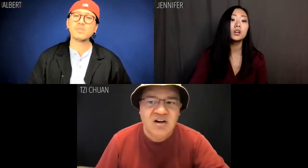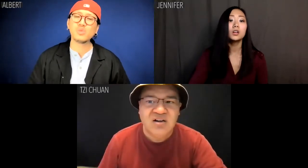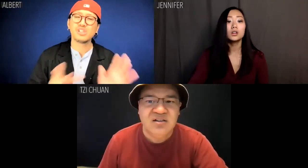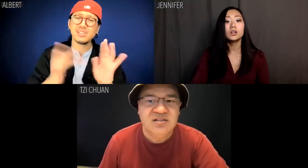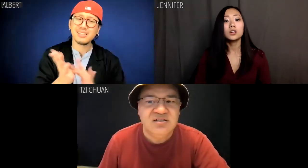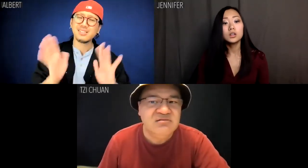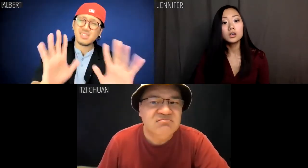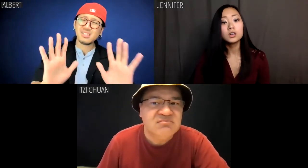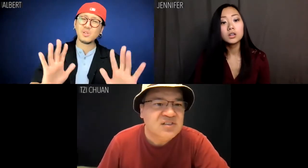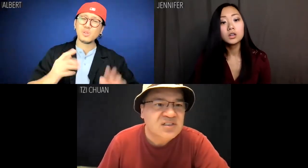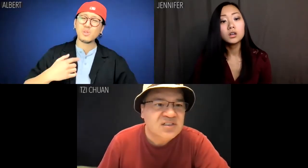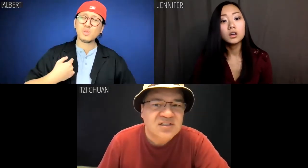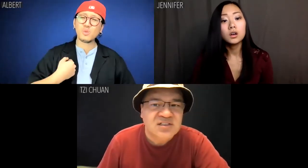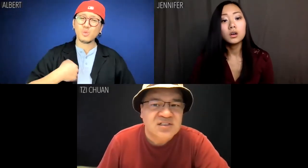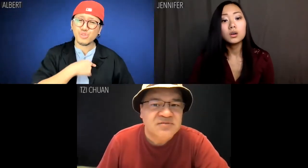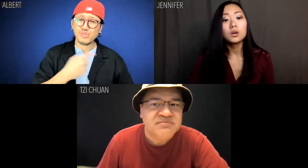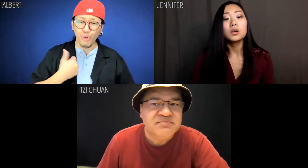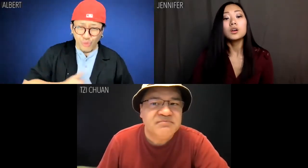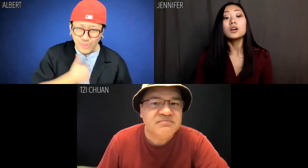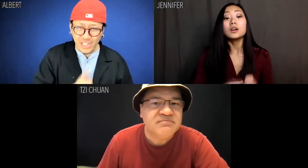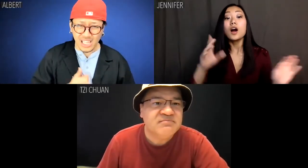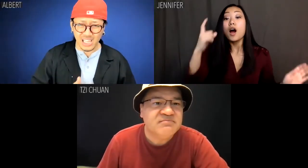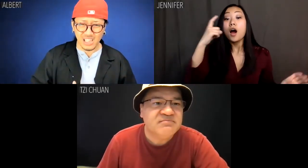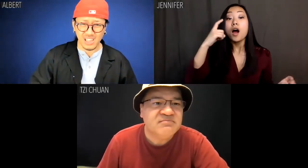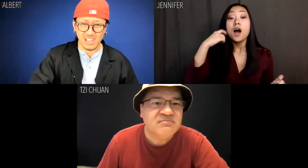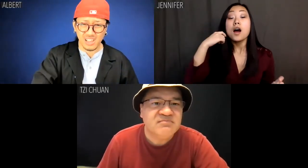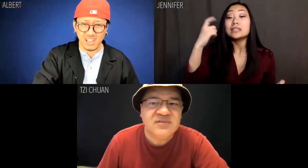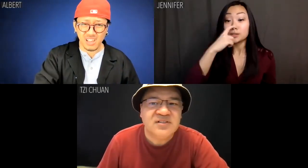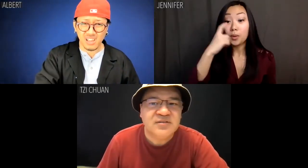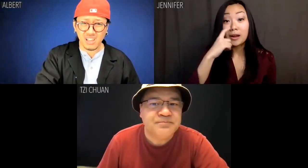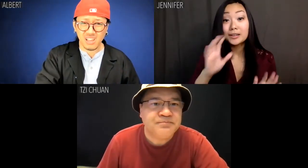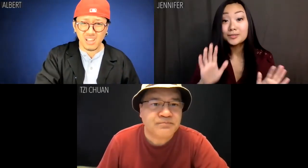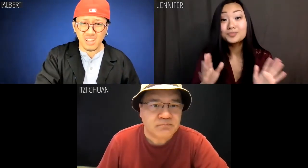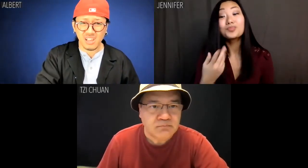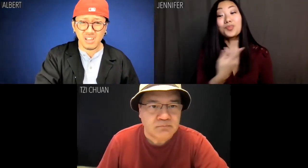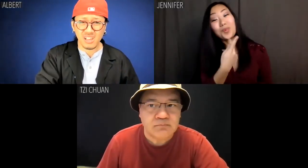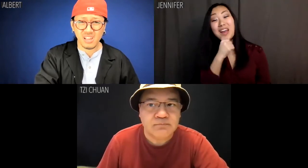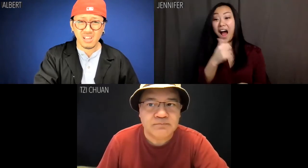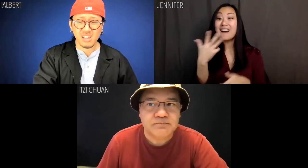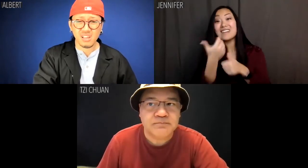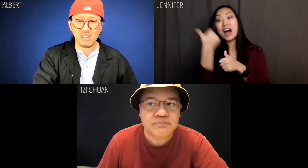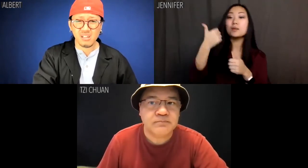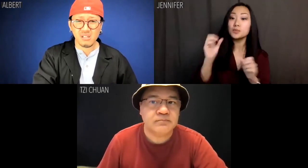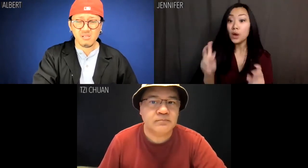Albert: Jesus, we're sorry Jennifer: Tzi Chuan, we're not fuck ups, OK?